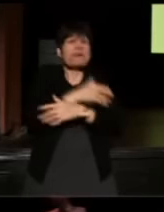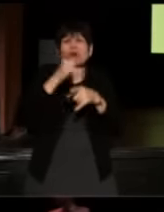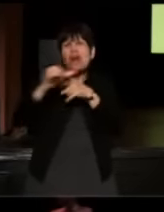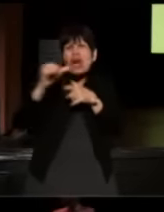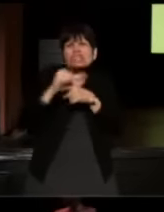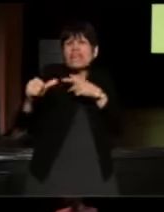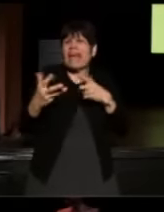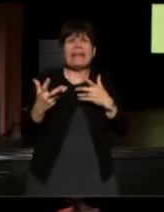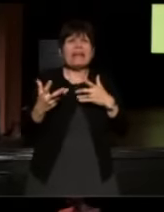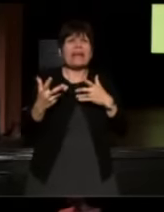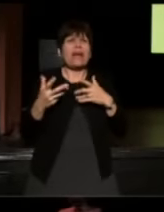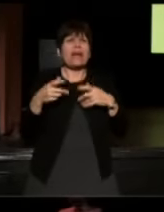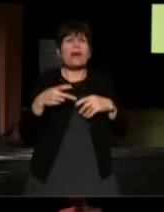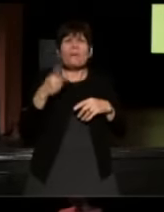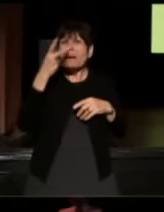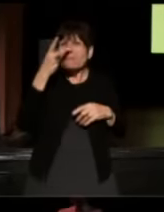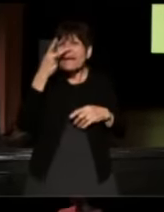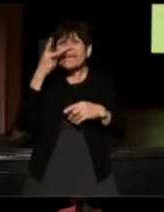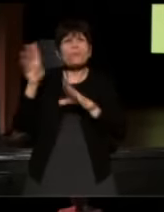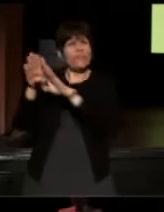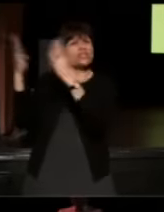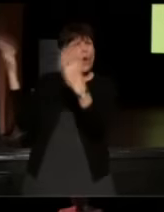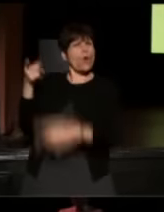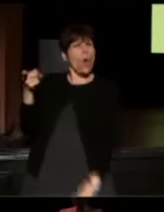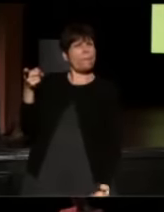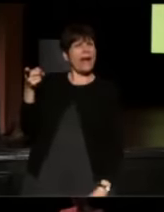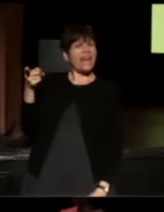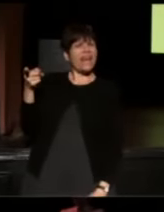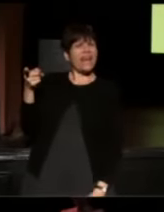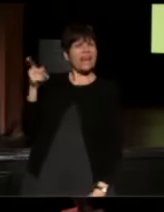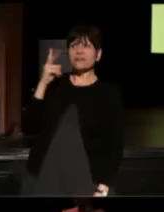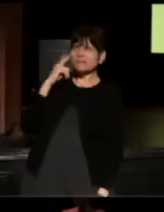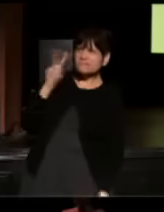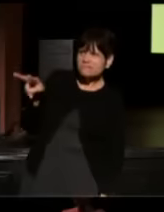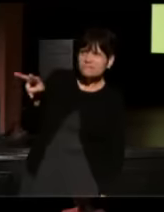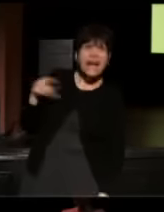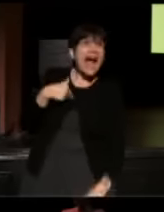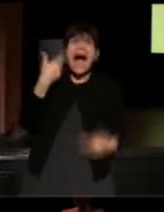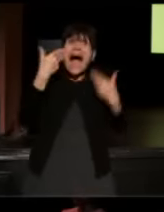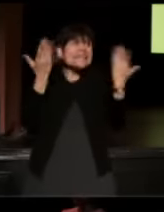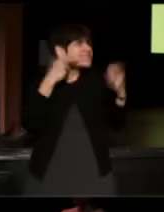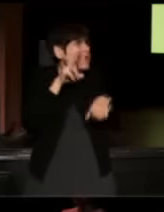and we peed with the door open. I did not know this was not normal behavior.